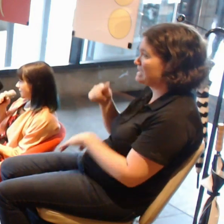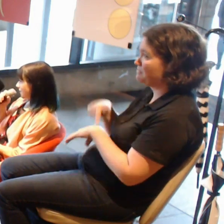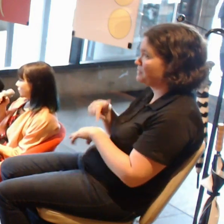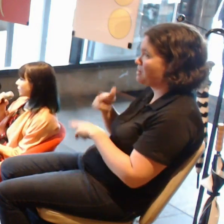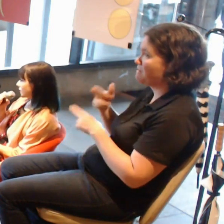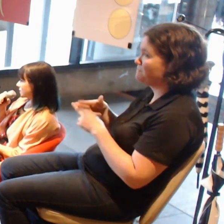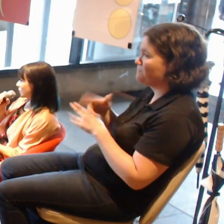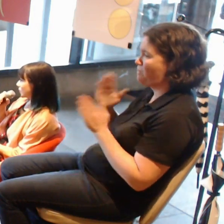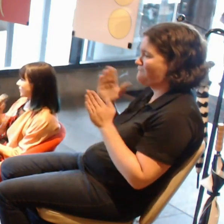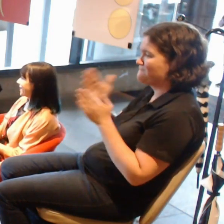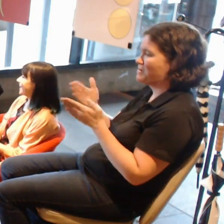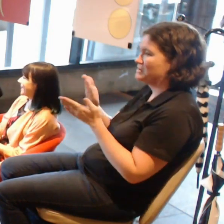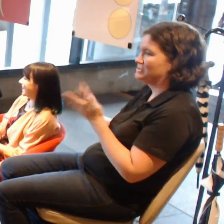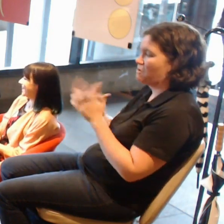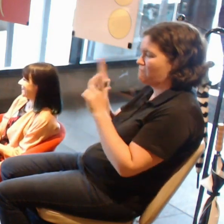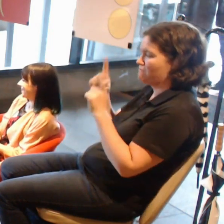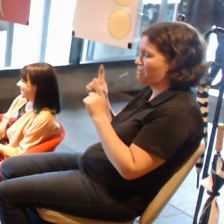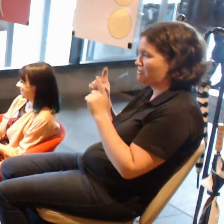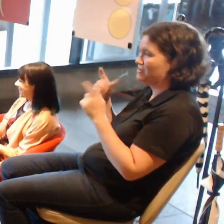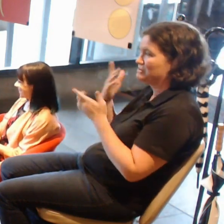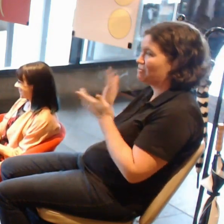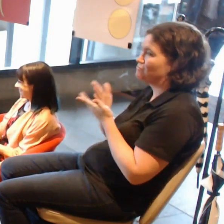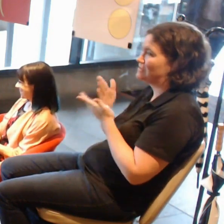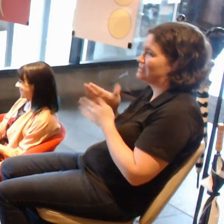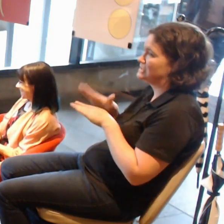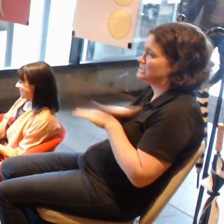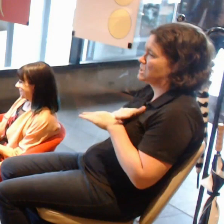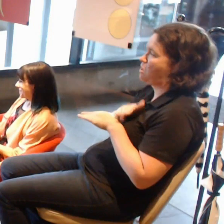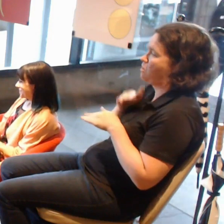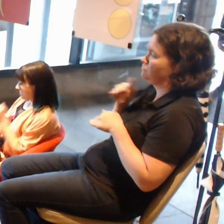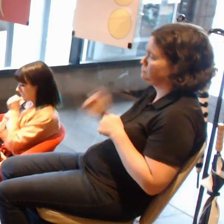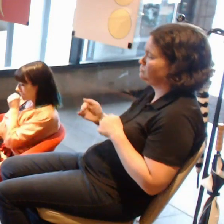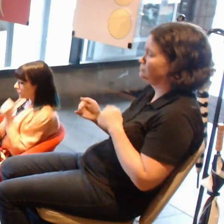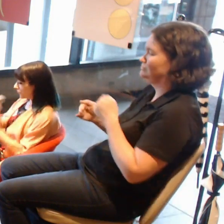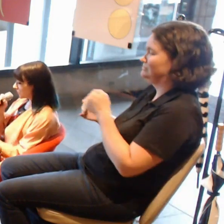It has taken a few years. We are working on it!